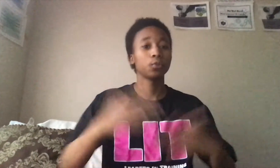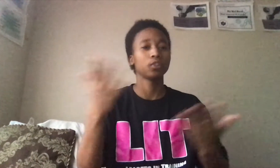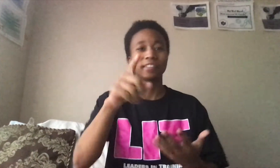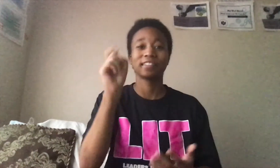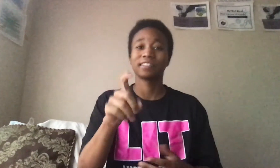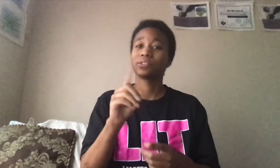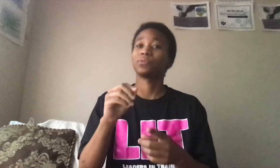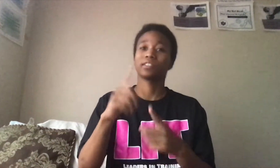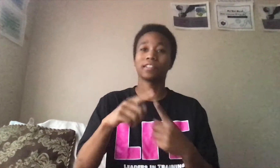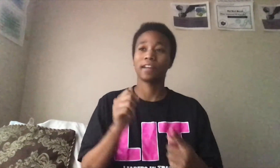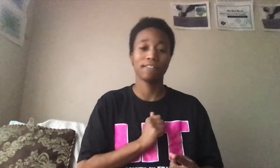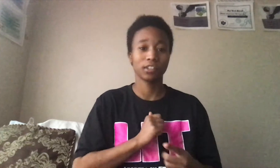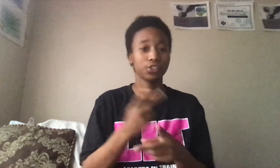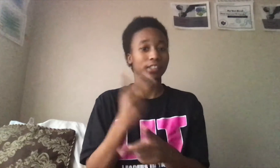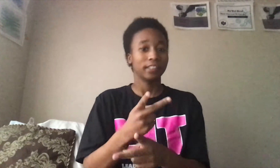What you need to do for self - care.